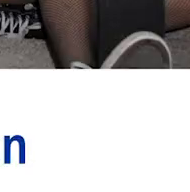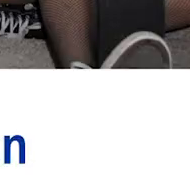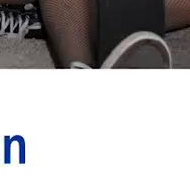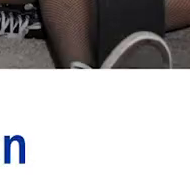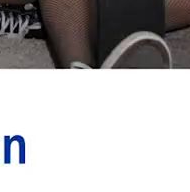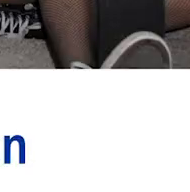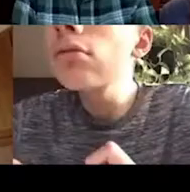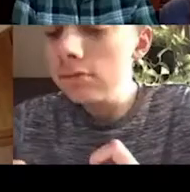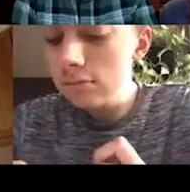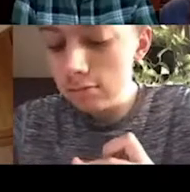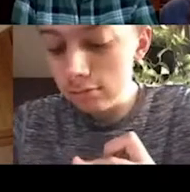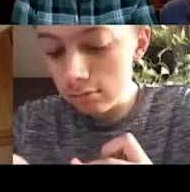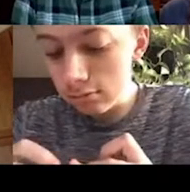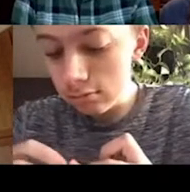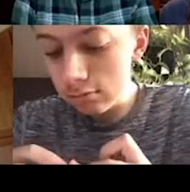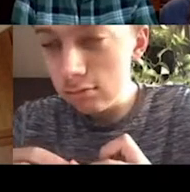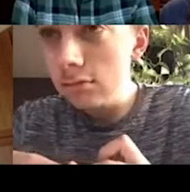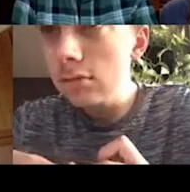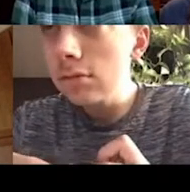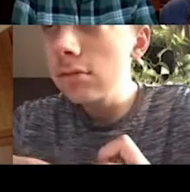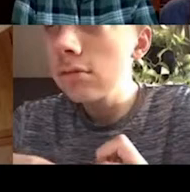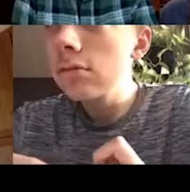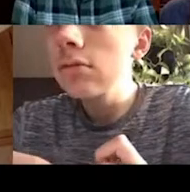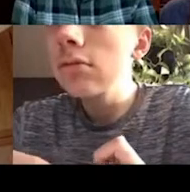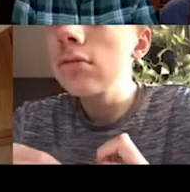Moving on to drawing one, we have Tio tadessa.